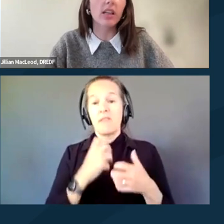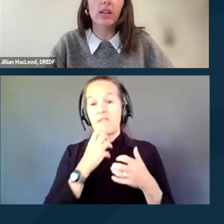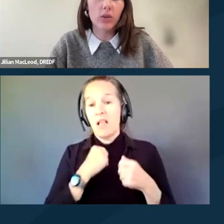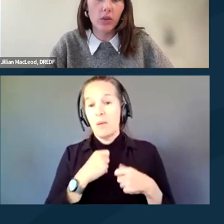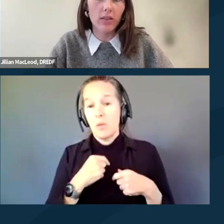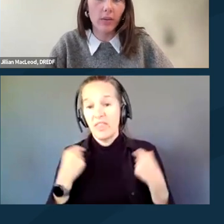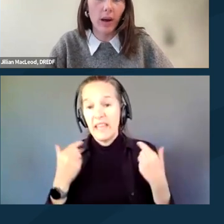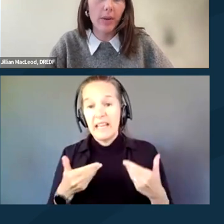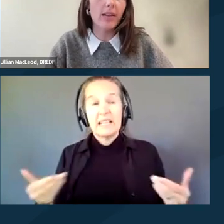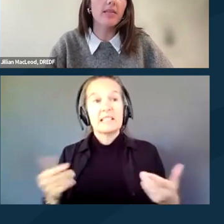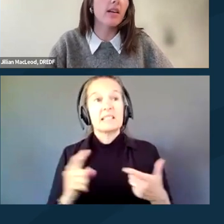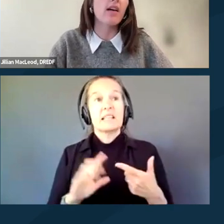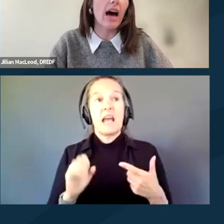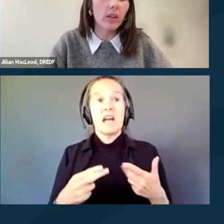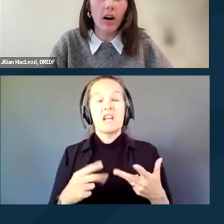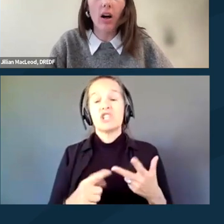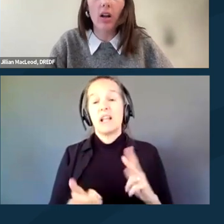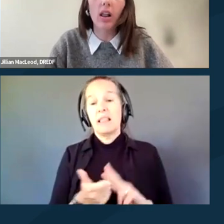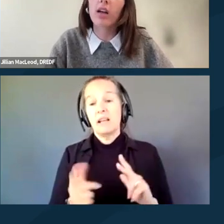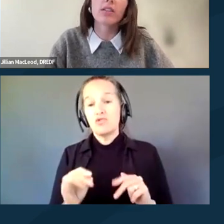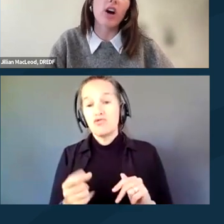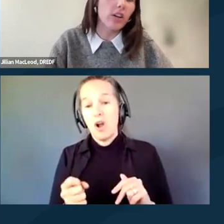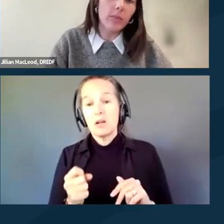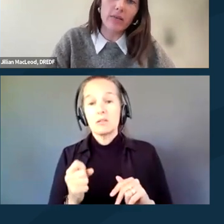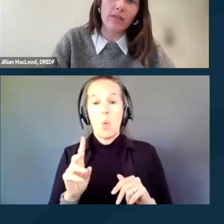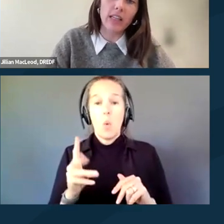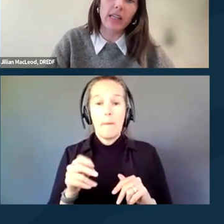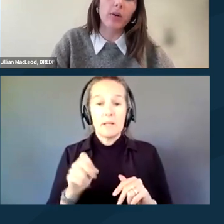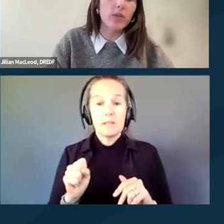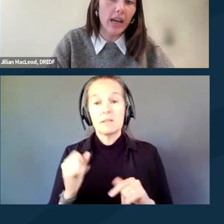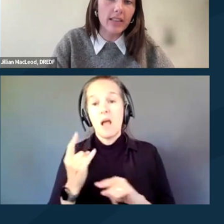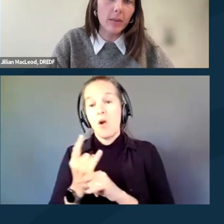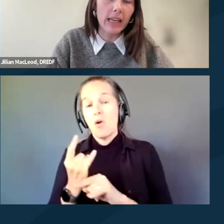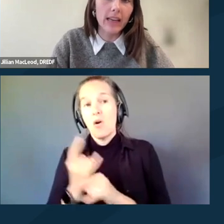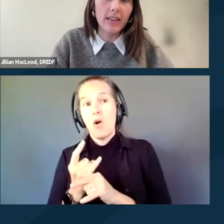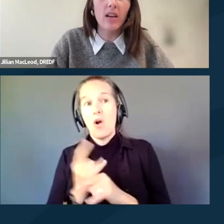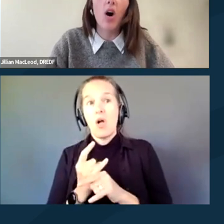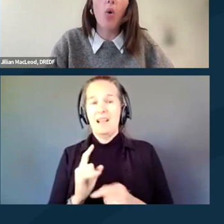illegal drugs or weapons, alcohol, documents revealing protest plans,